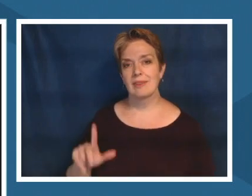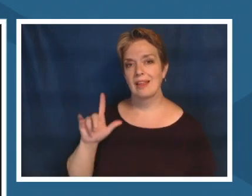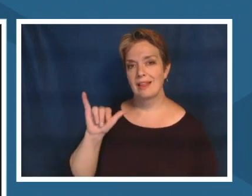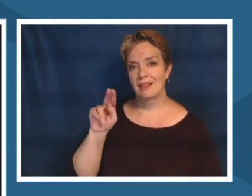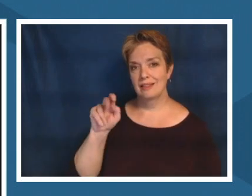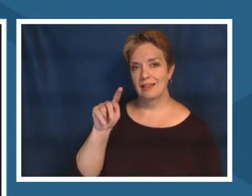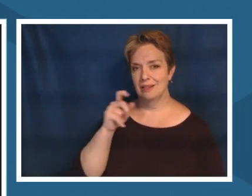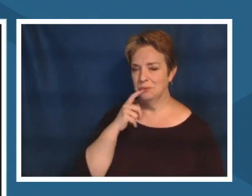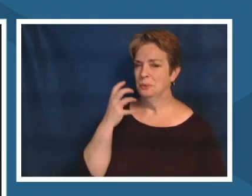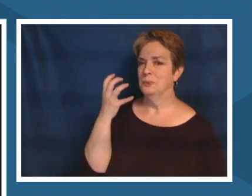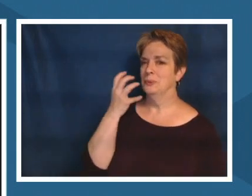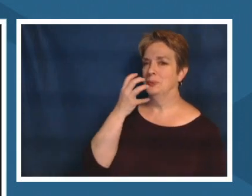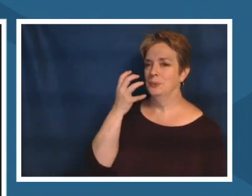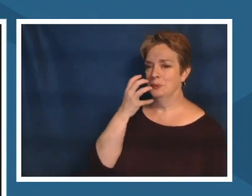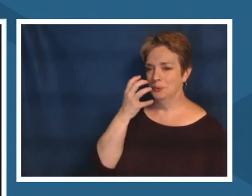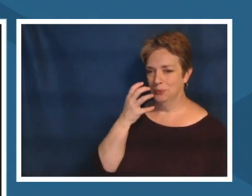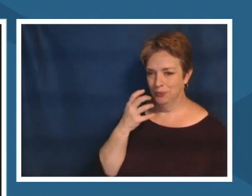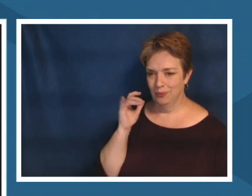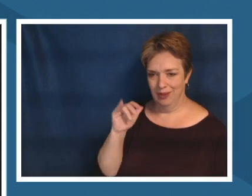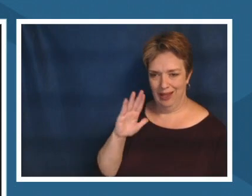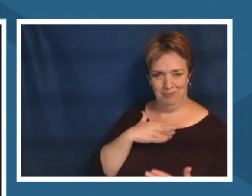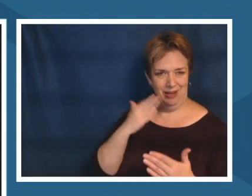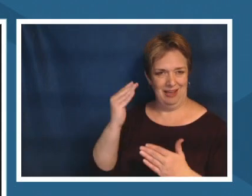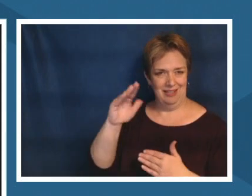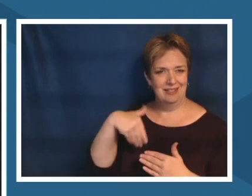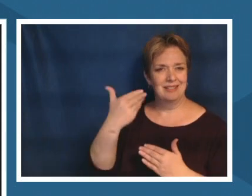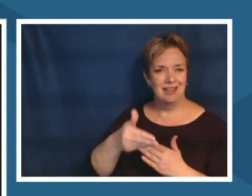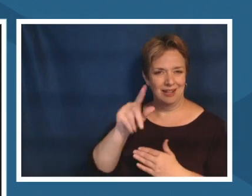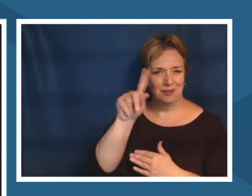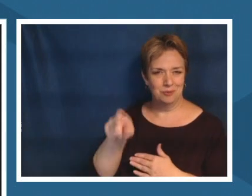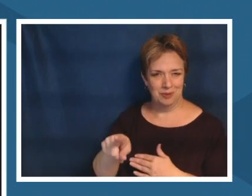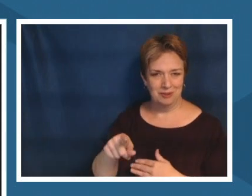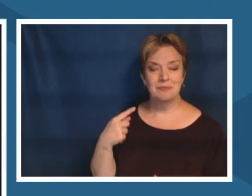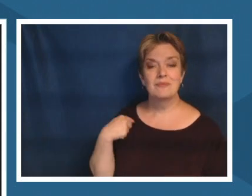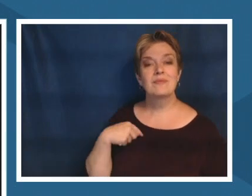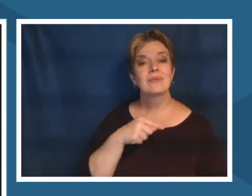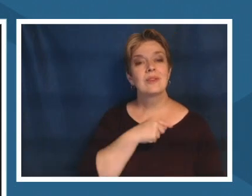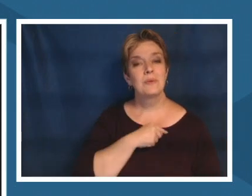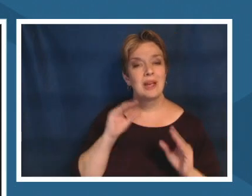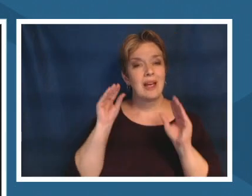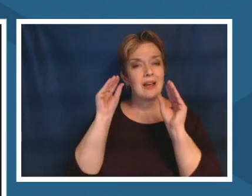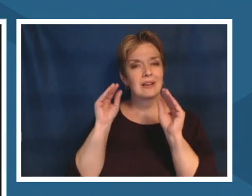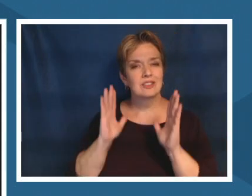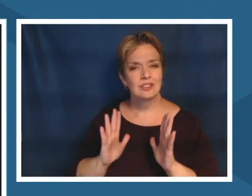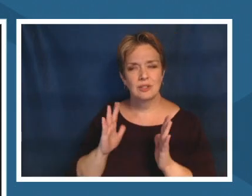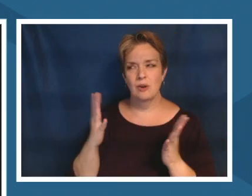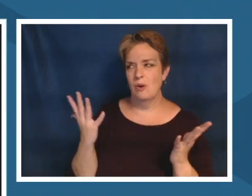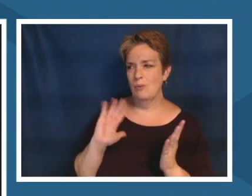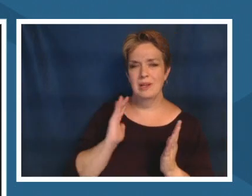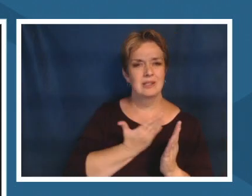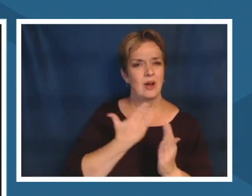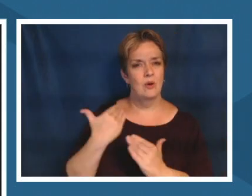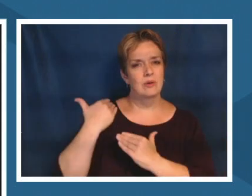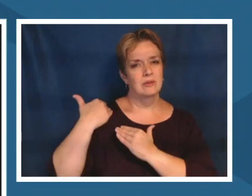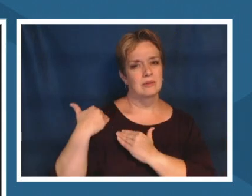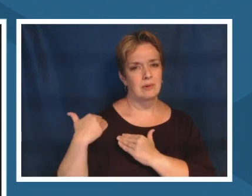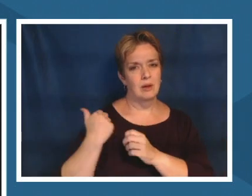as an educator what is our responsibility to ensure